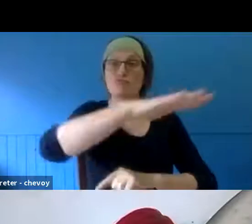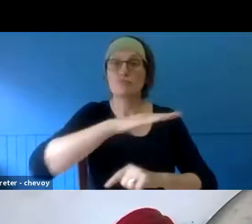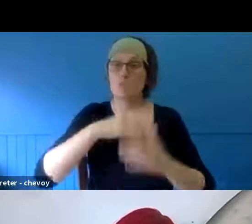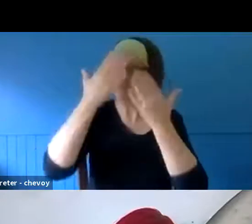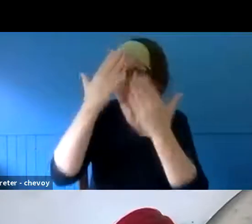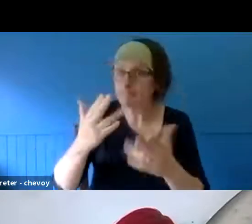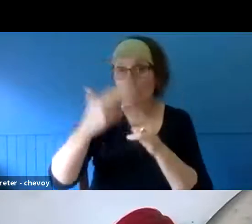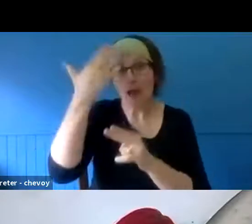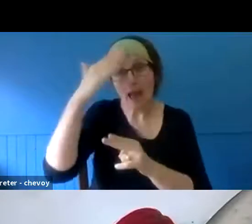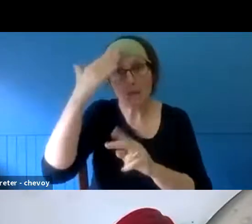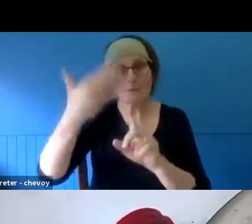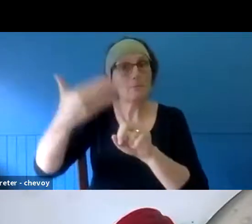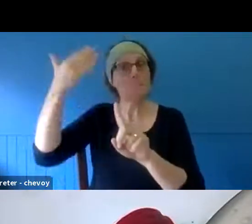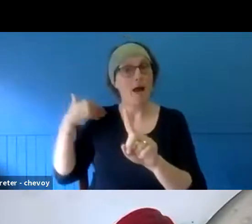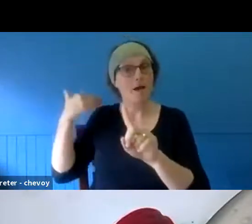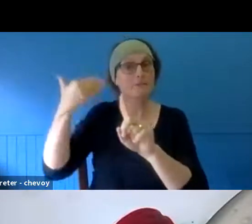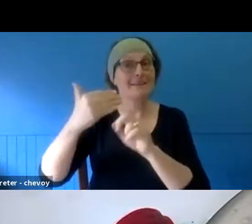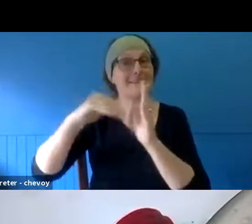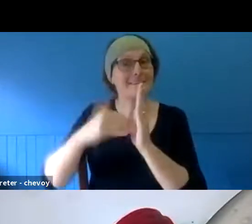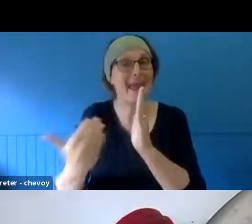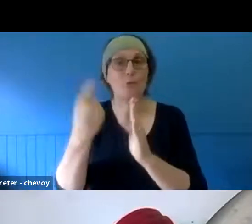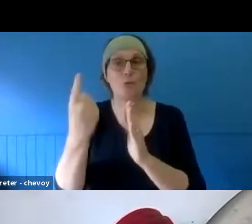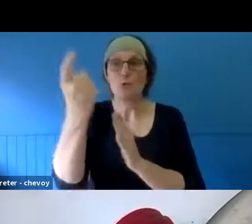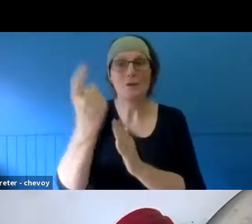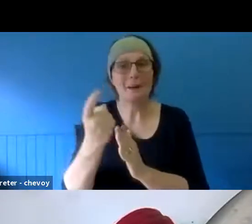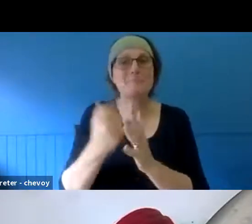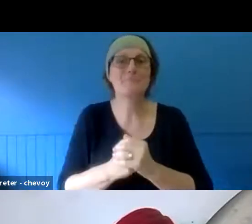acknowledge Elders past, present and emerging. It gives me great pleasure